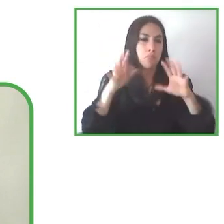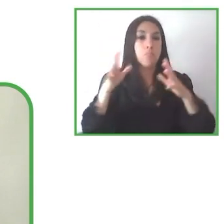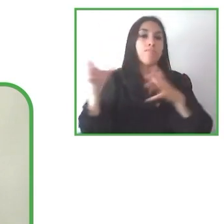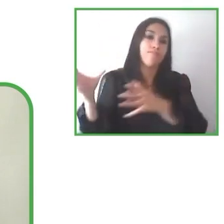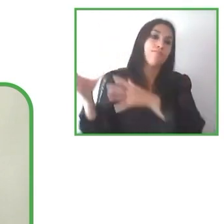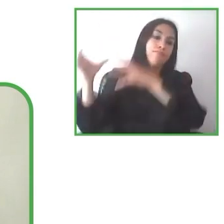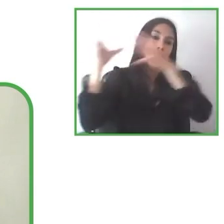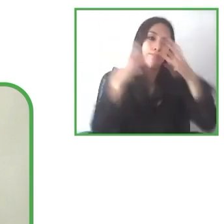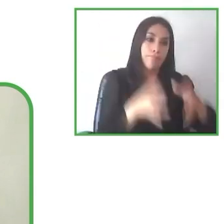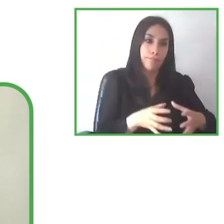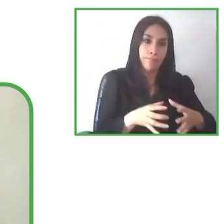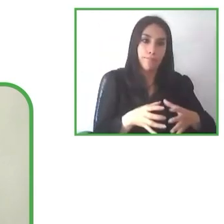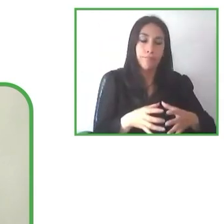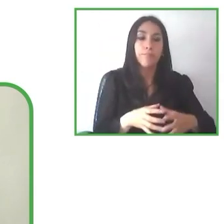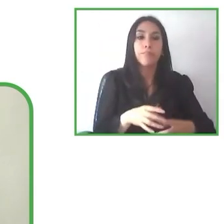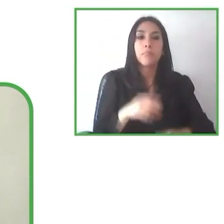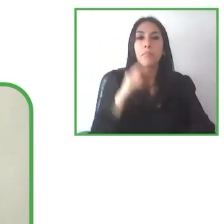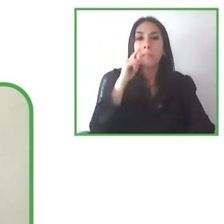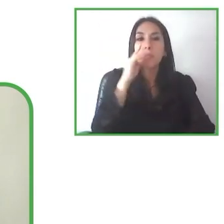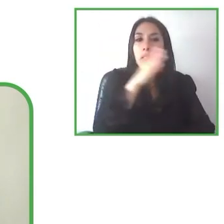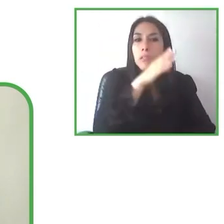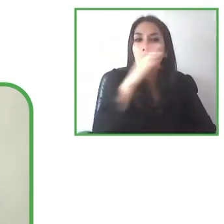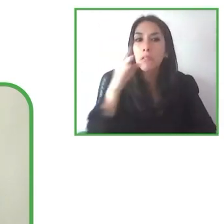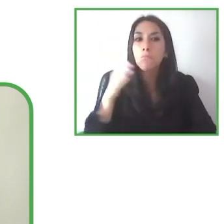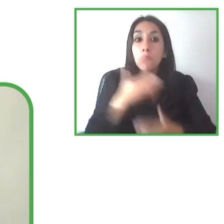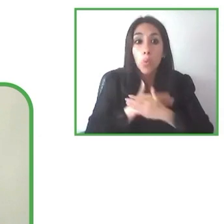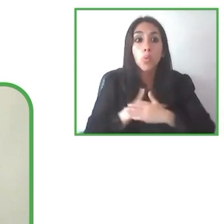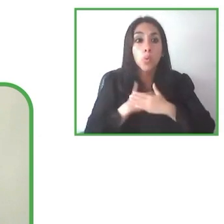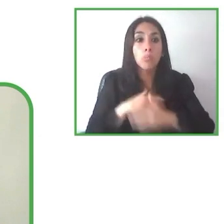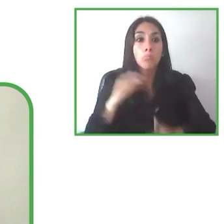long in Ecuador and it was a very successful tour.